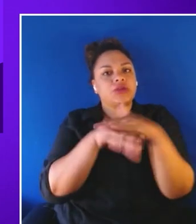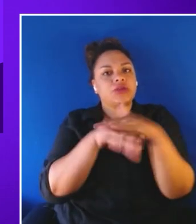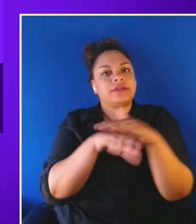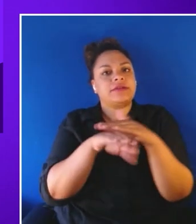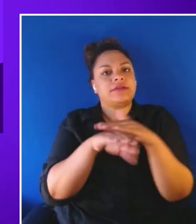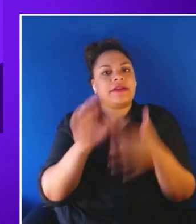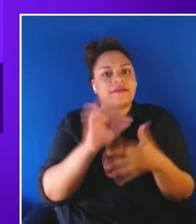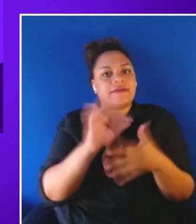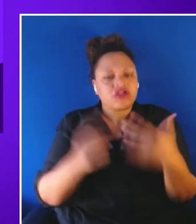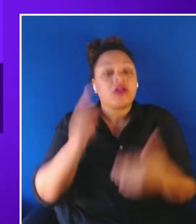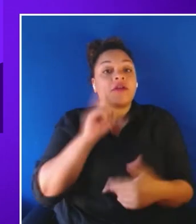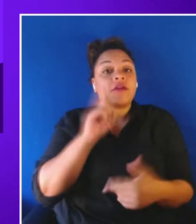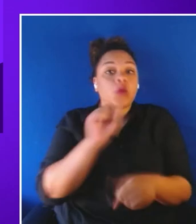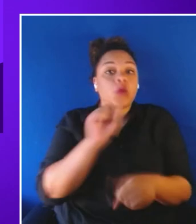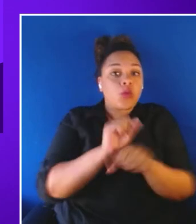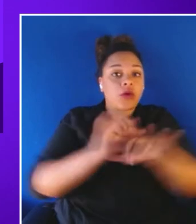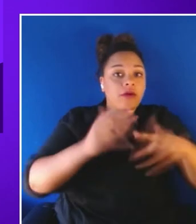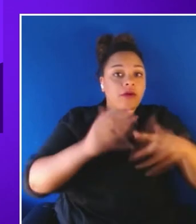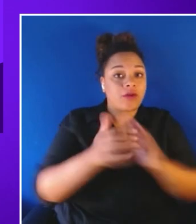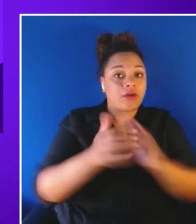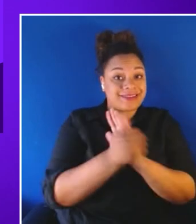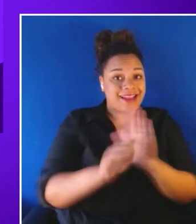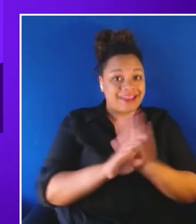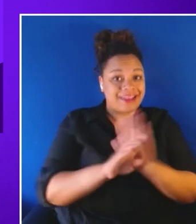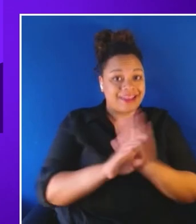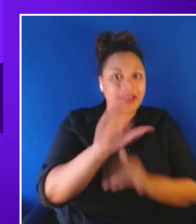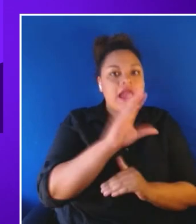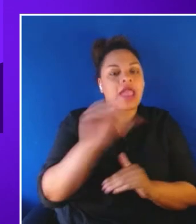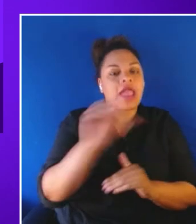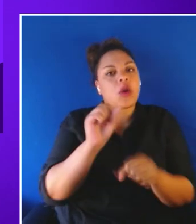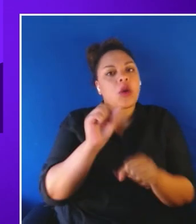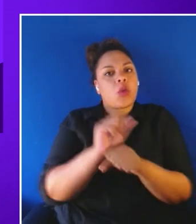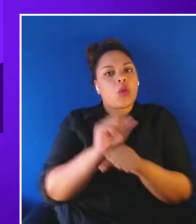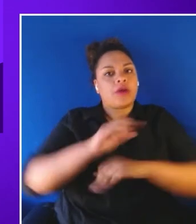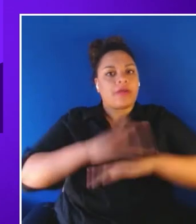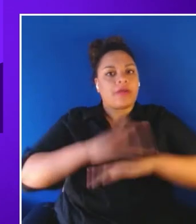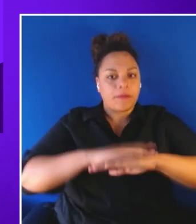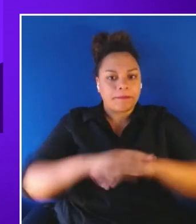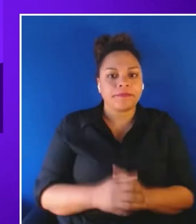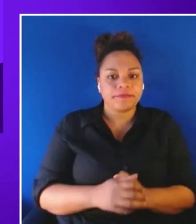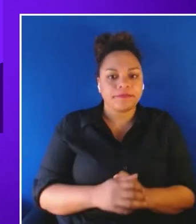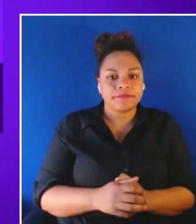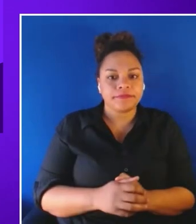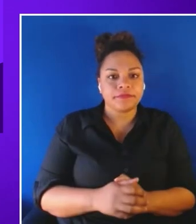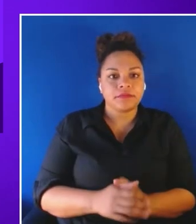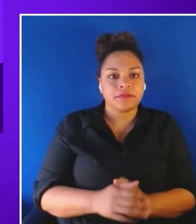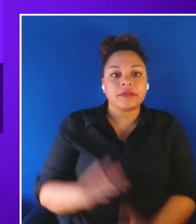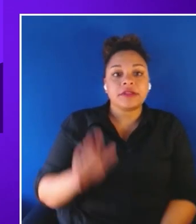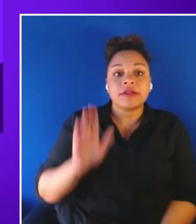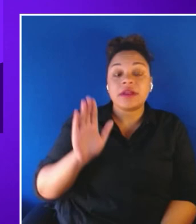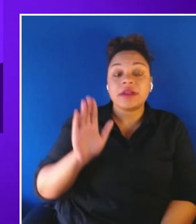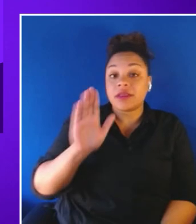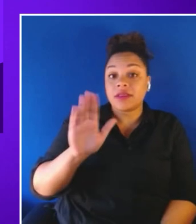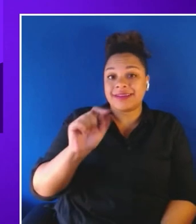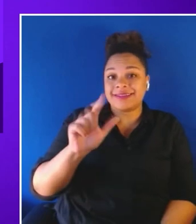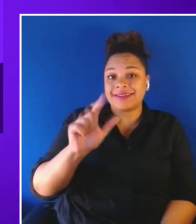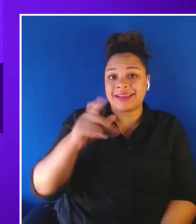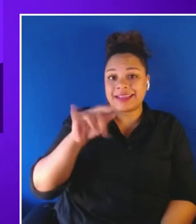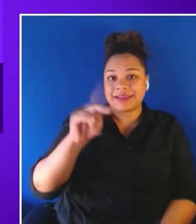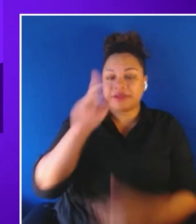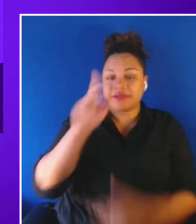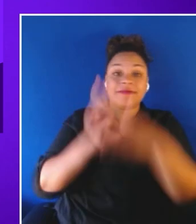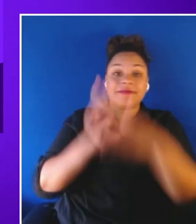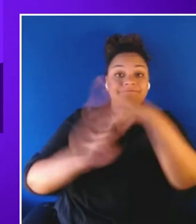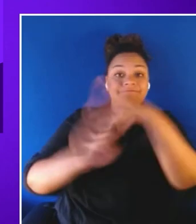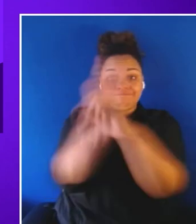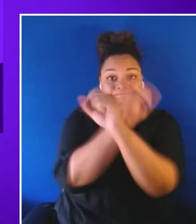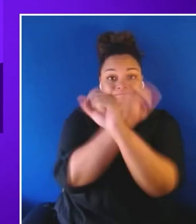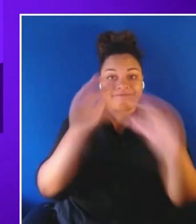learning platform, which is Talespin’s vision statement, deliver a reality where fun effective